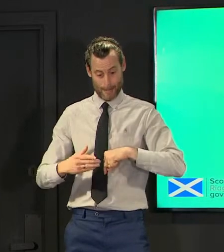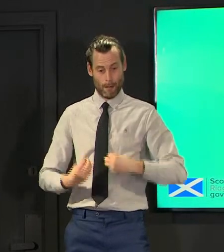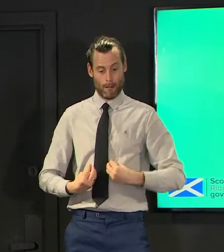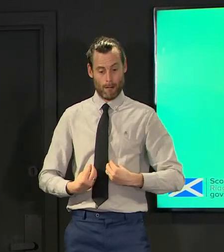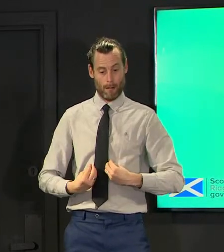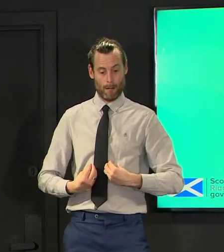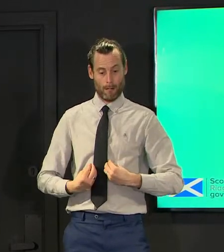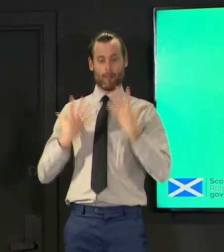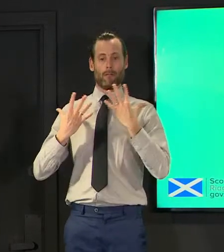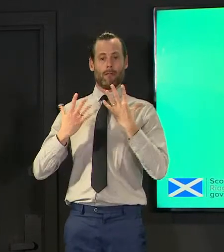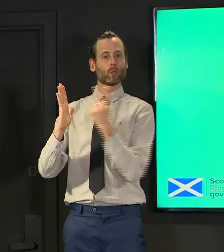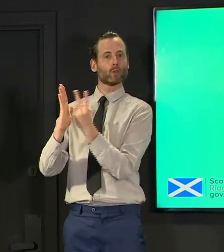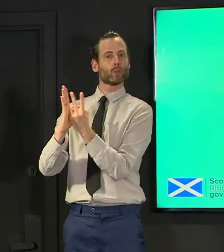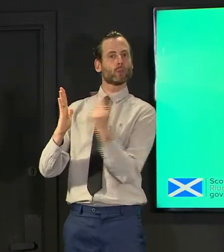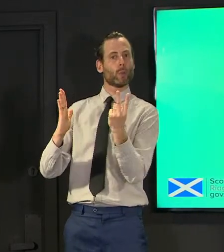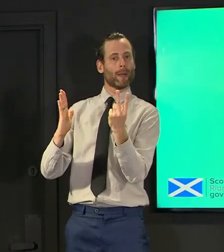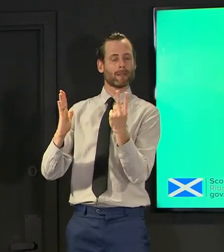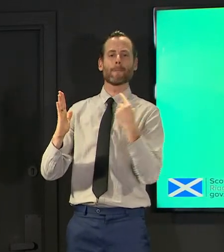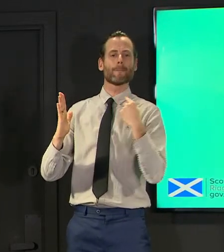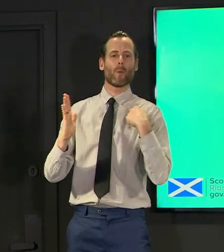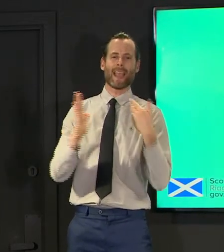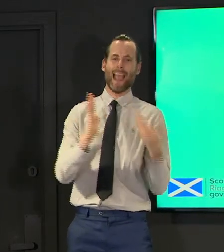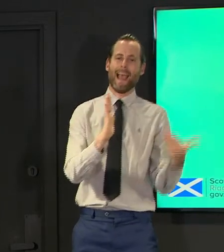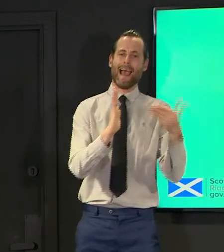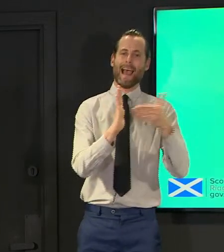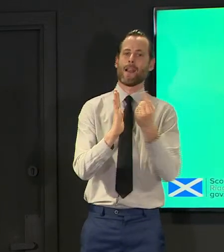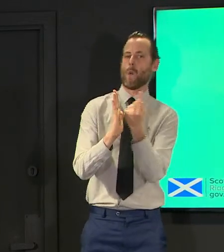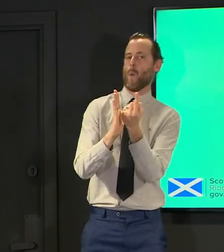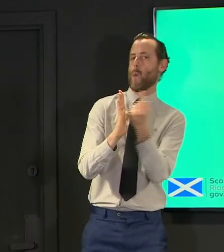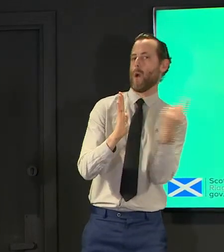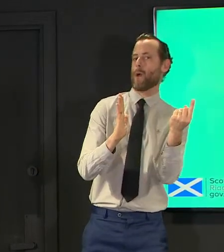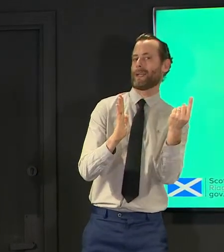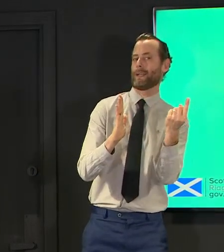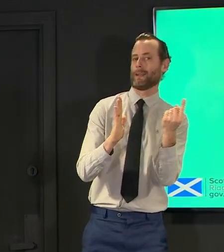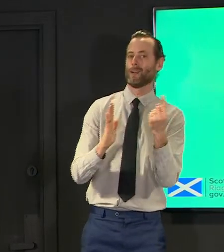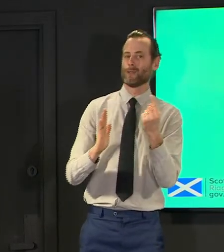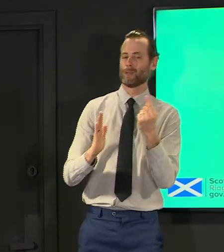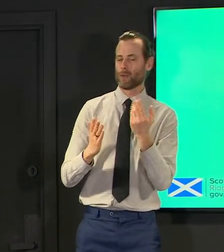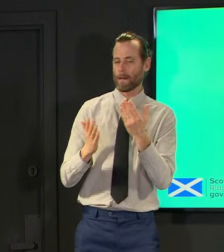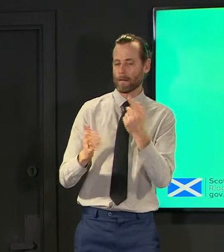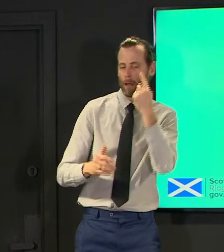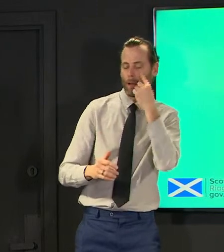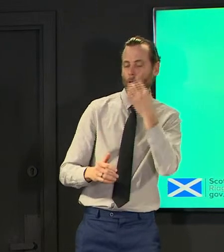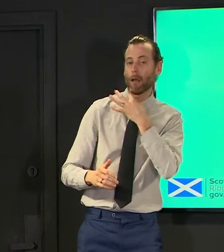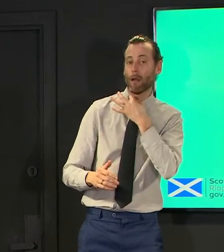england are adding in two of them so they are adding in five weeks altogether and and that's in